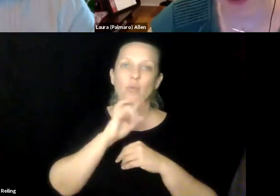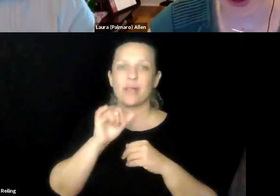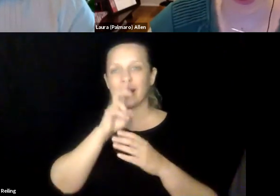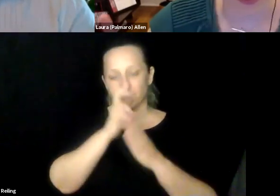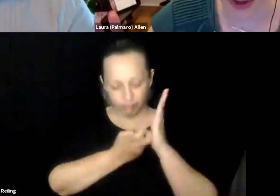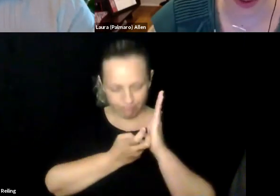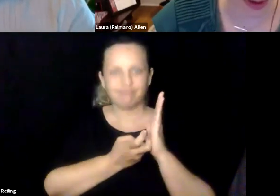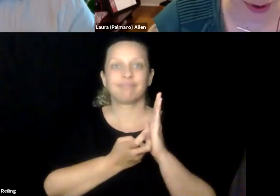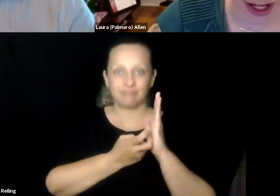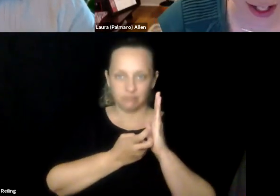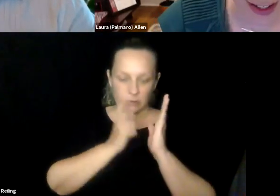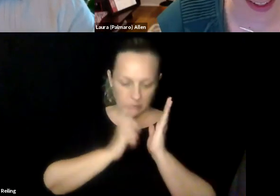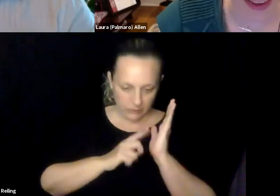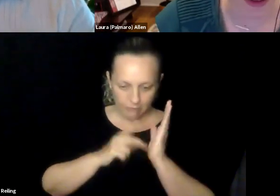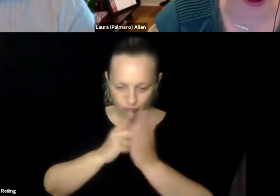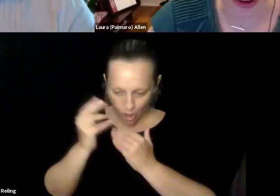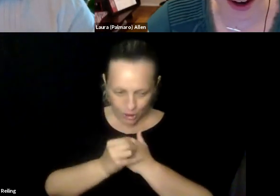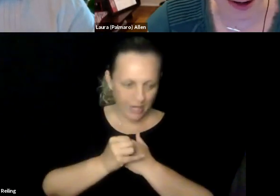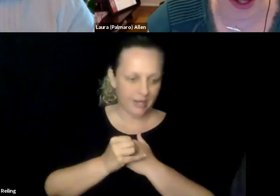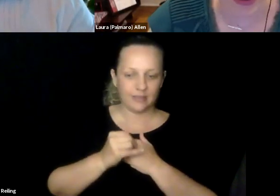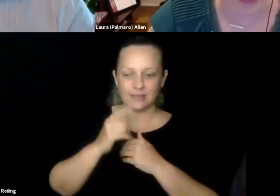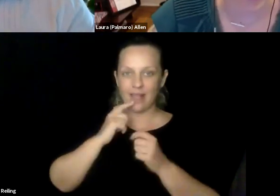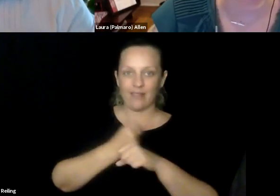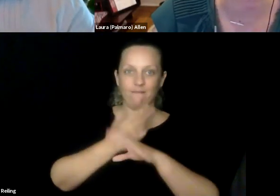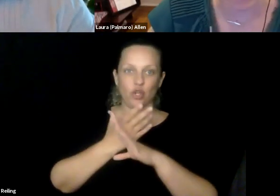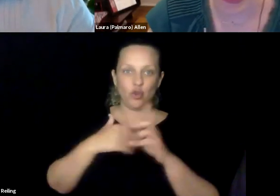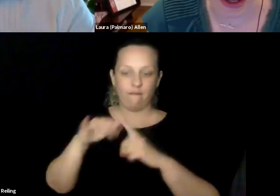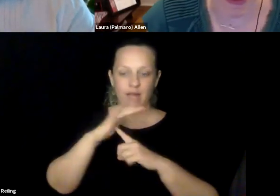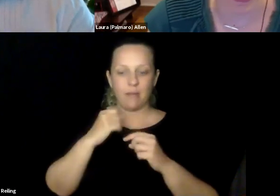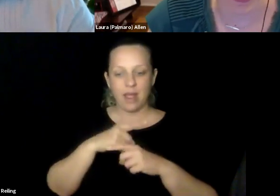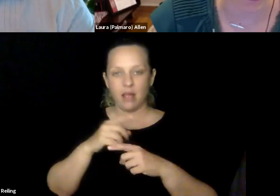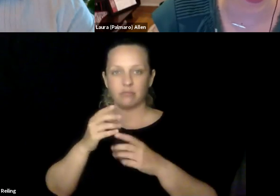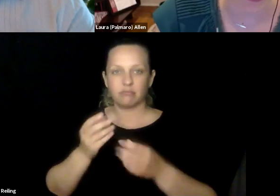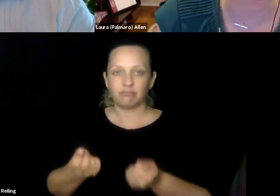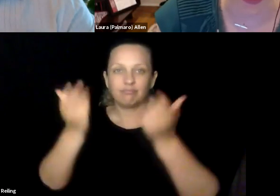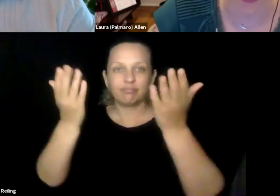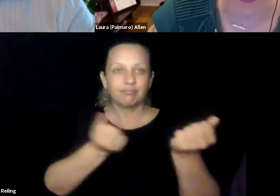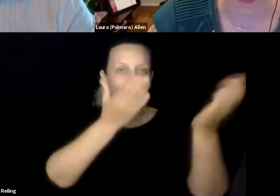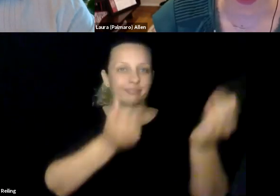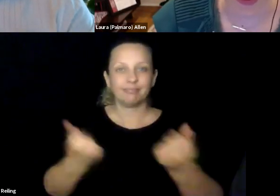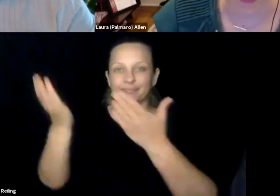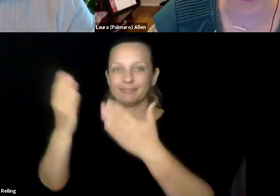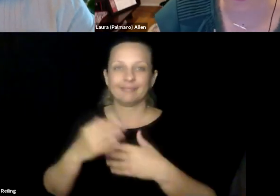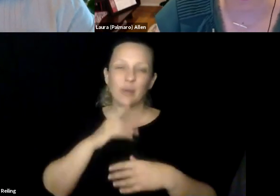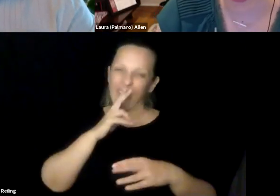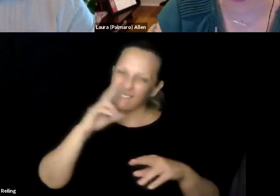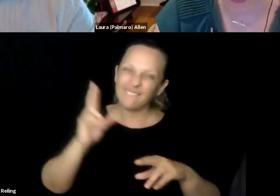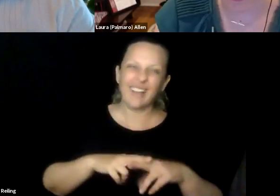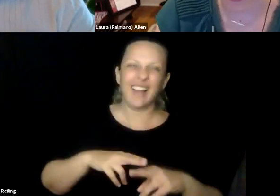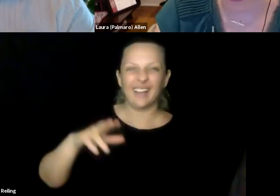companies about their approaches to accessibility, and so many different universities, and they really got to deep dive and do group projects in